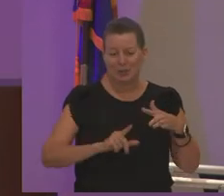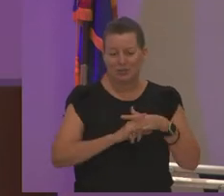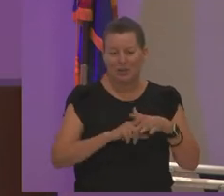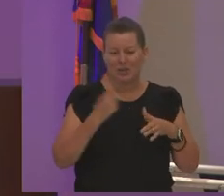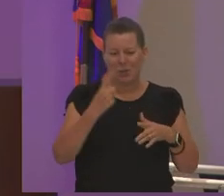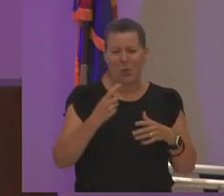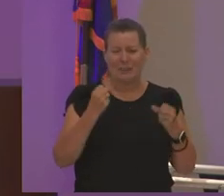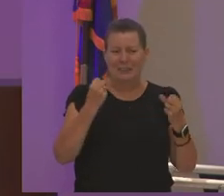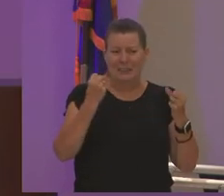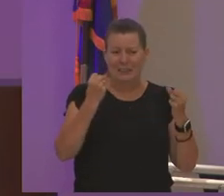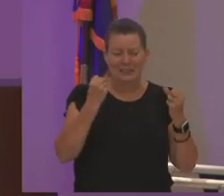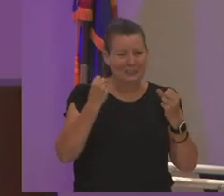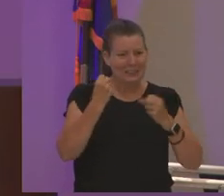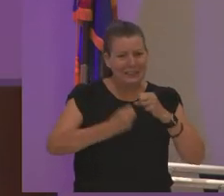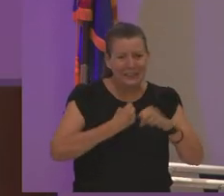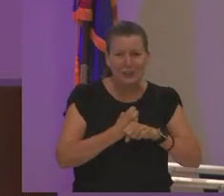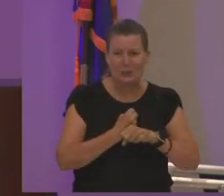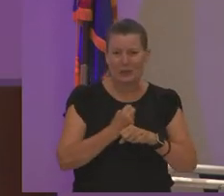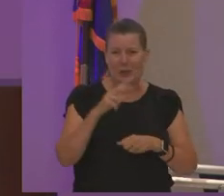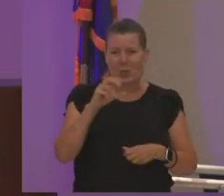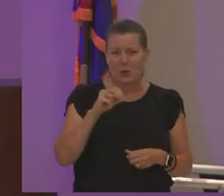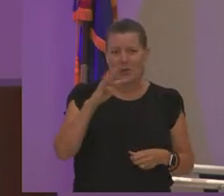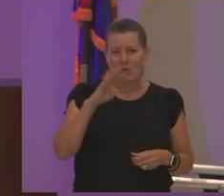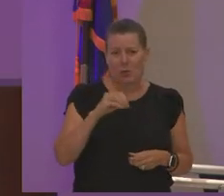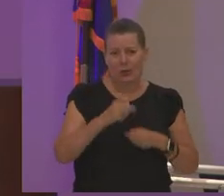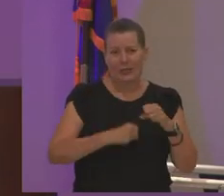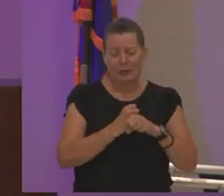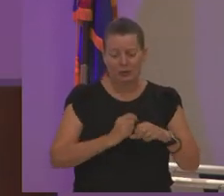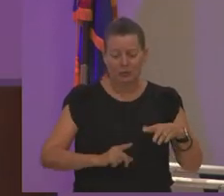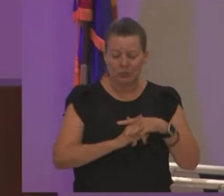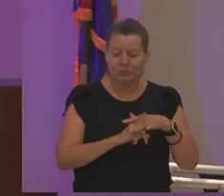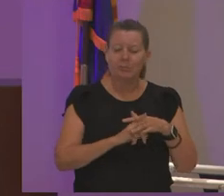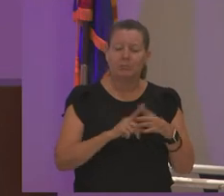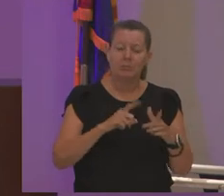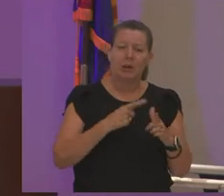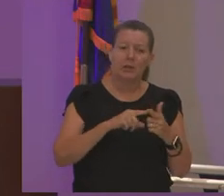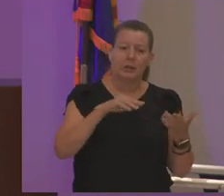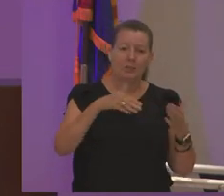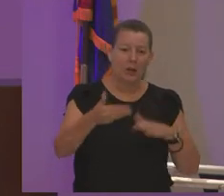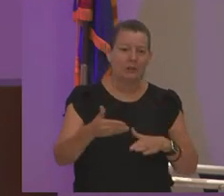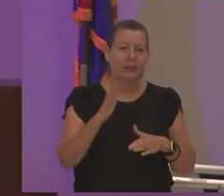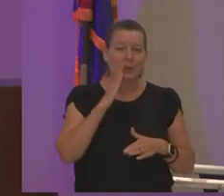30 years 40 years and then finally he did pass and he would have been sitting in the audience